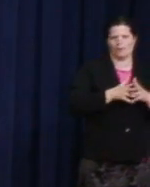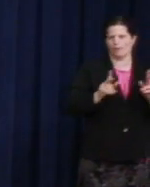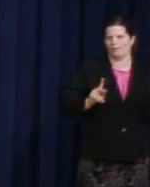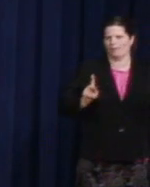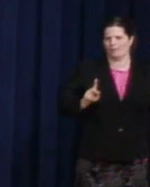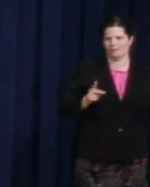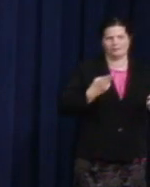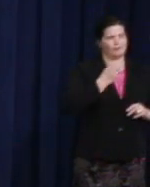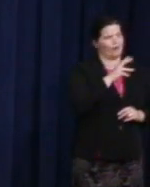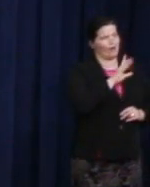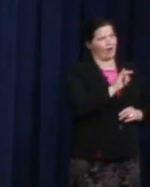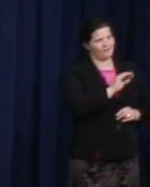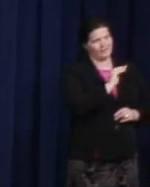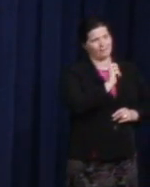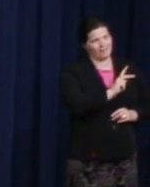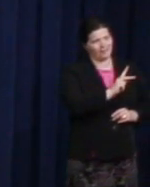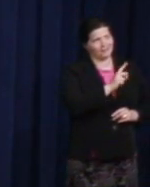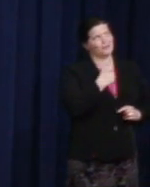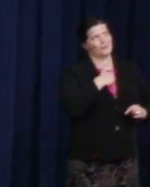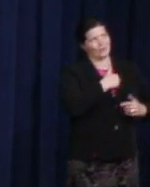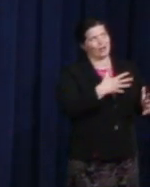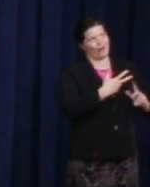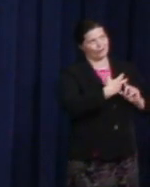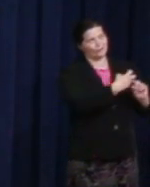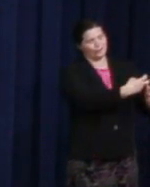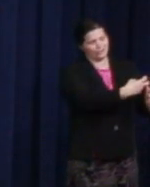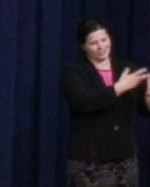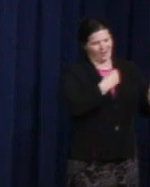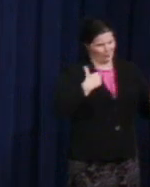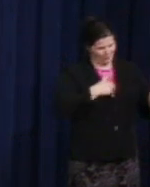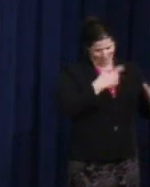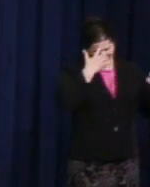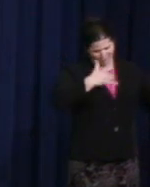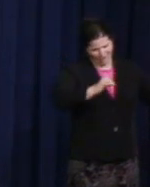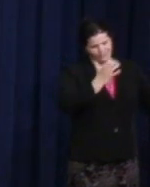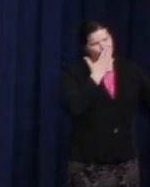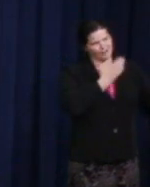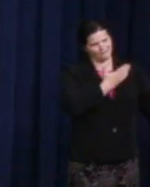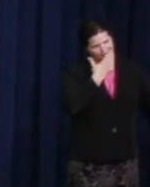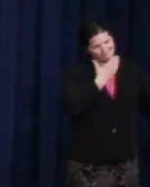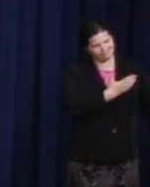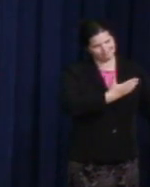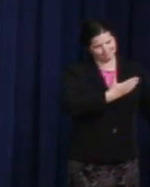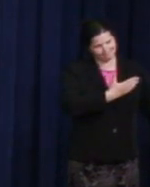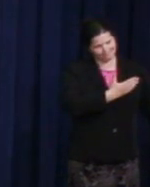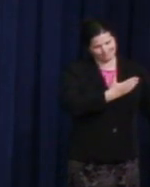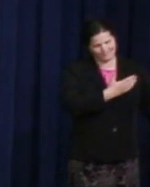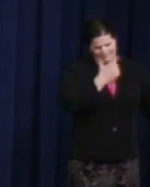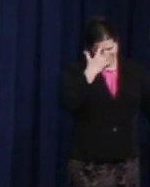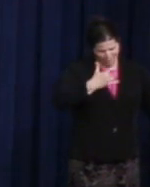us and we will be forever grateful. And we will be forever changed.